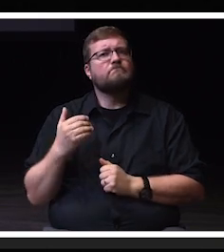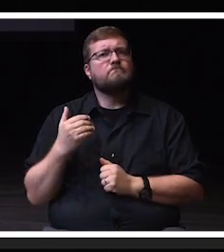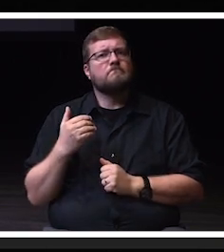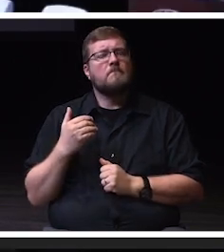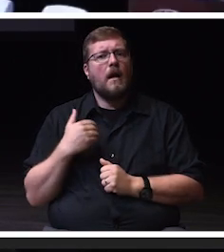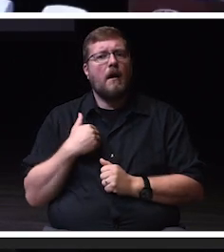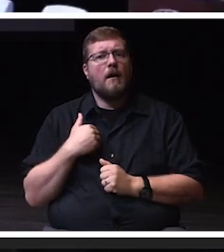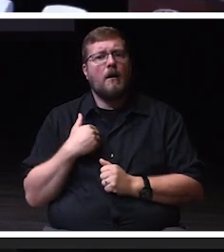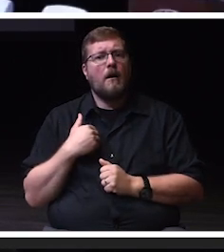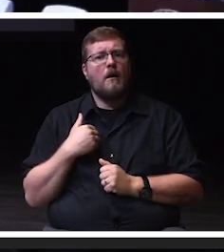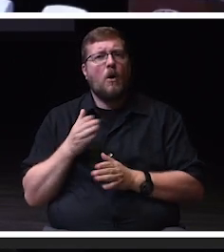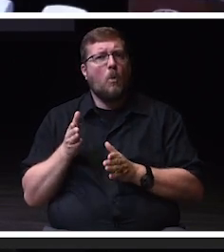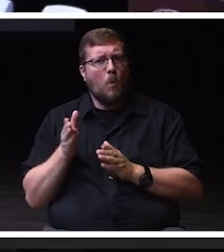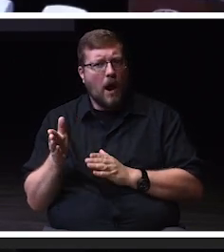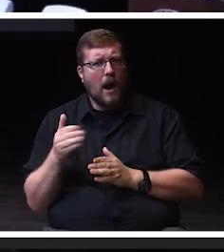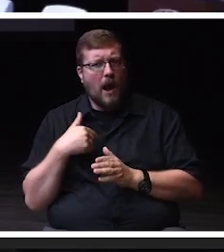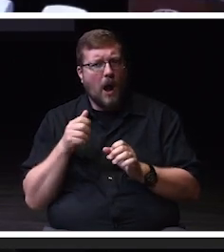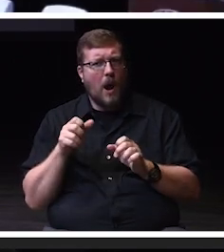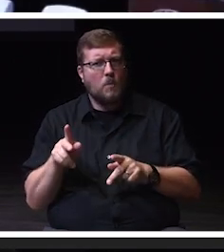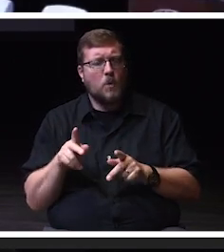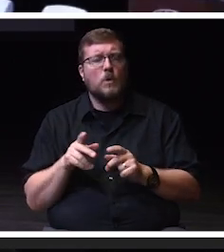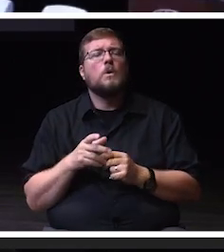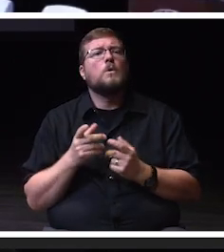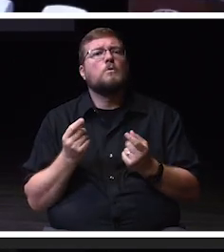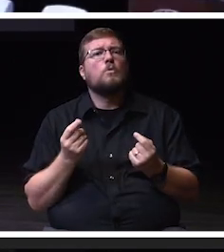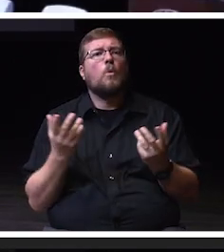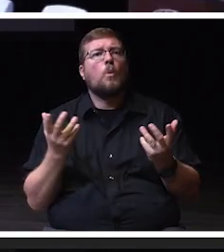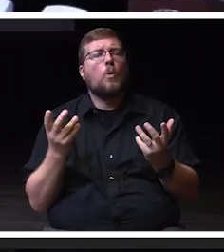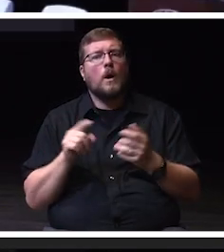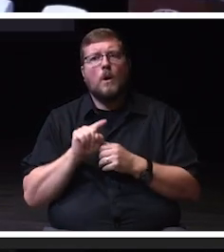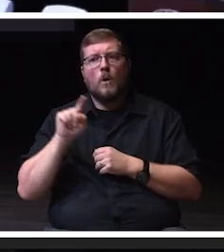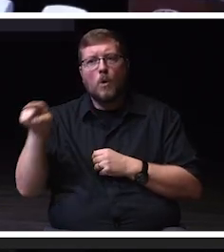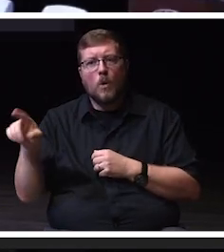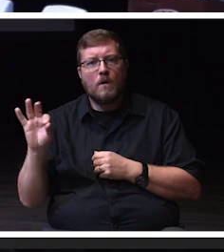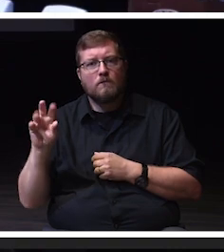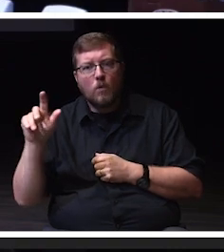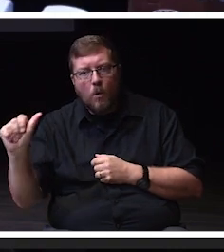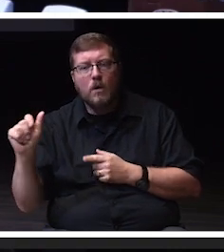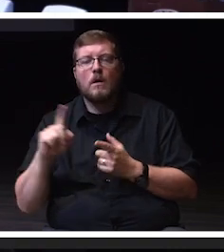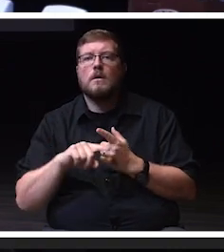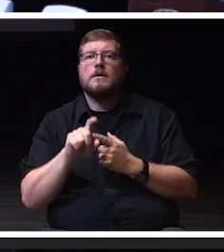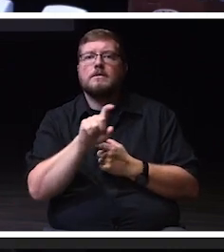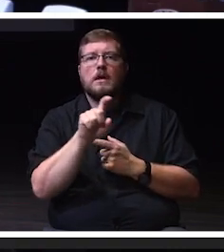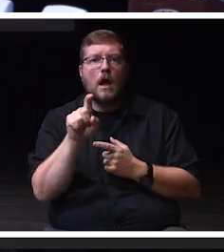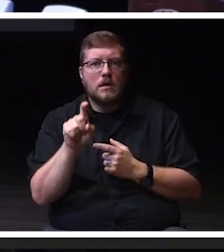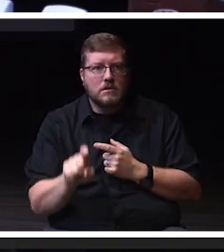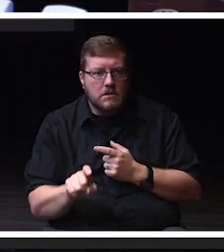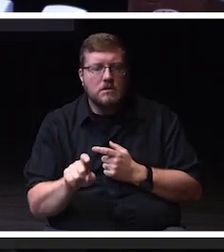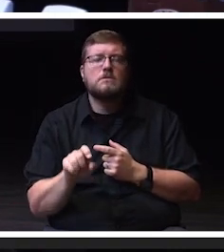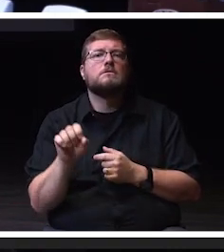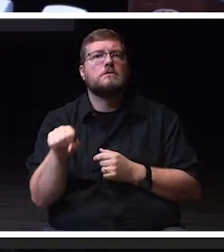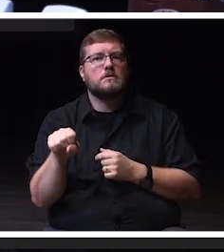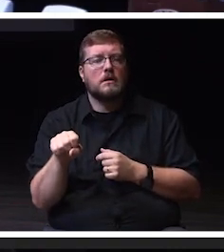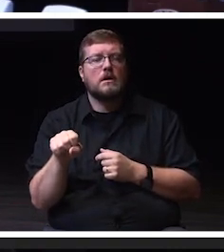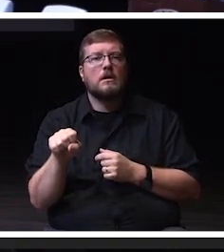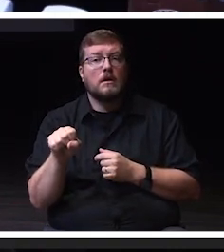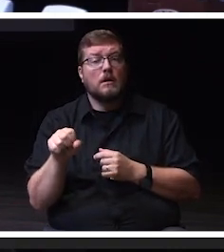I had the opportunity to visit Florida and Texas and believe it or not,